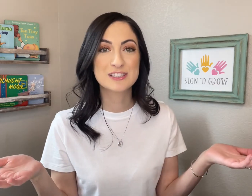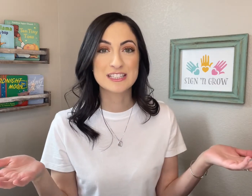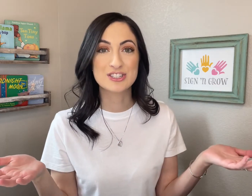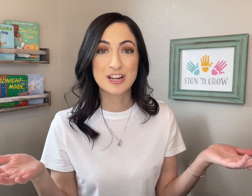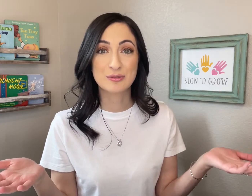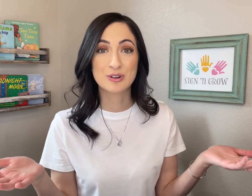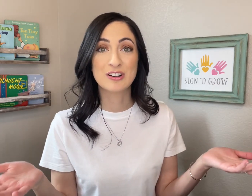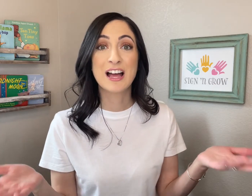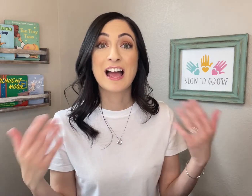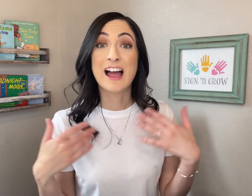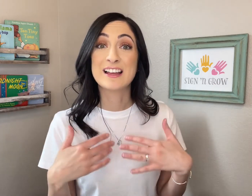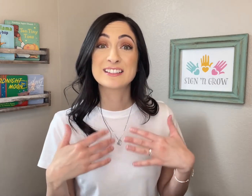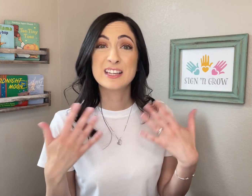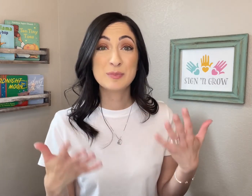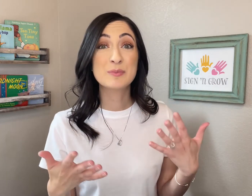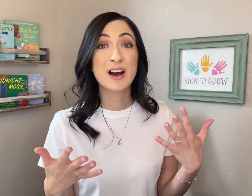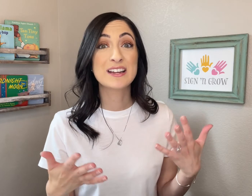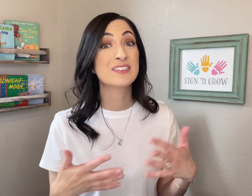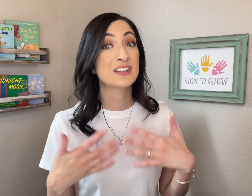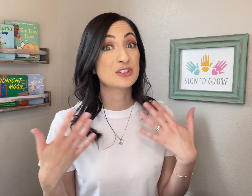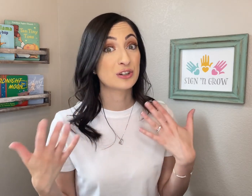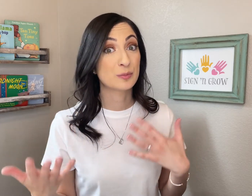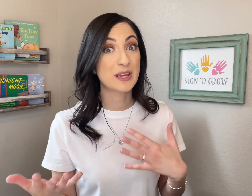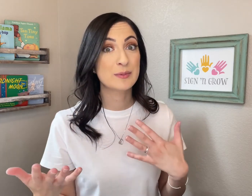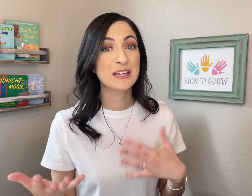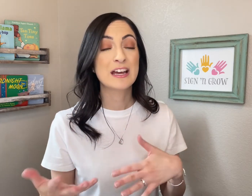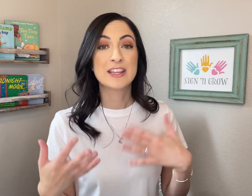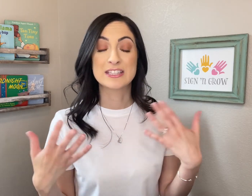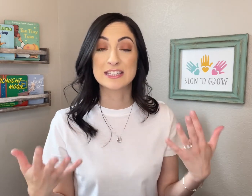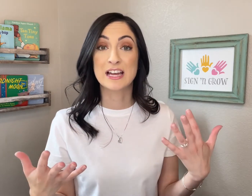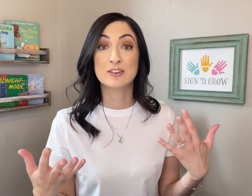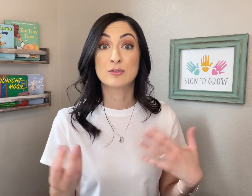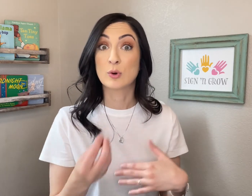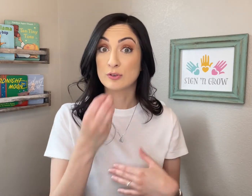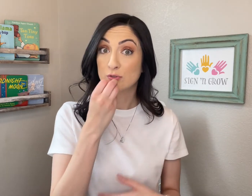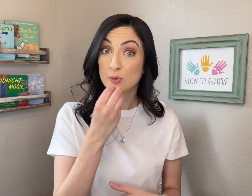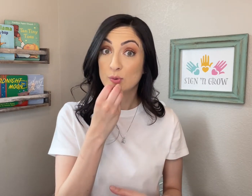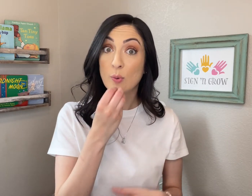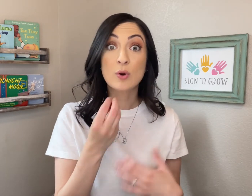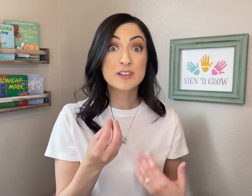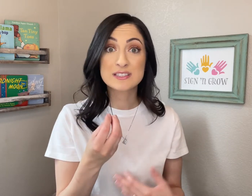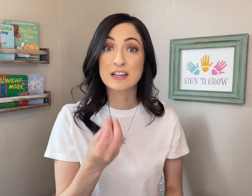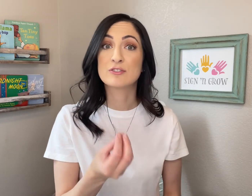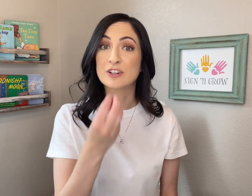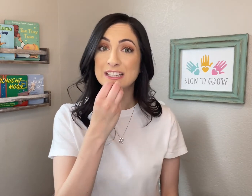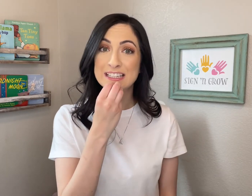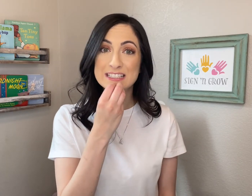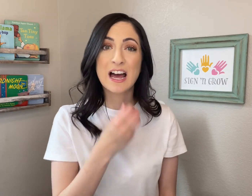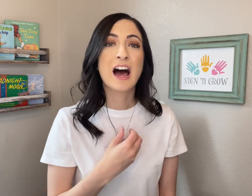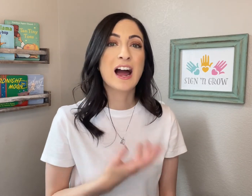in general, and keep in mind that to your baby, the sign for FOOD or the sign for EAT - either